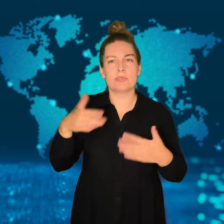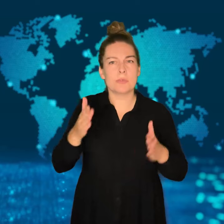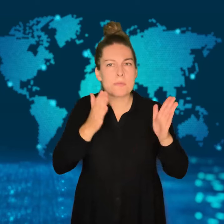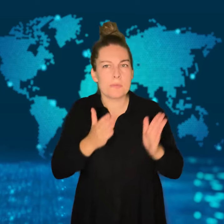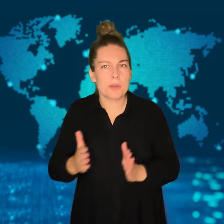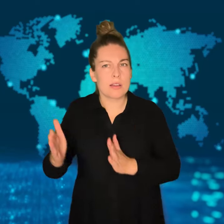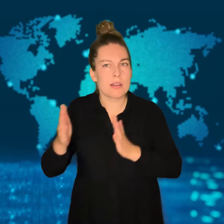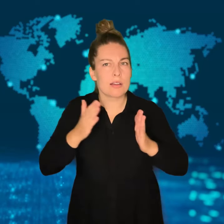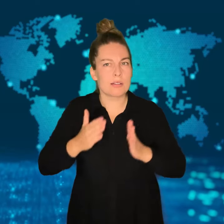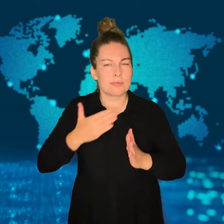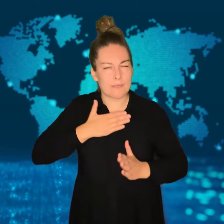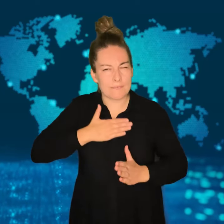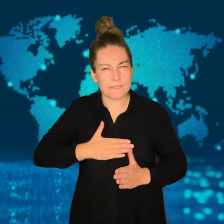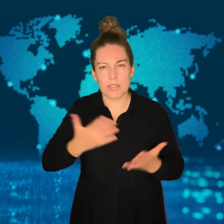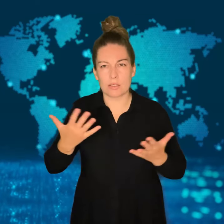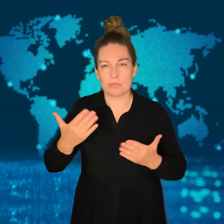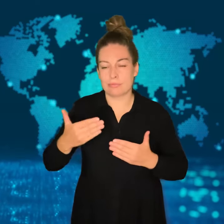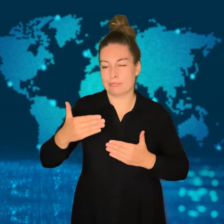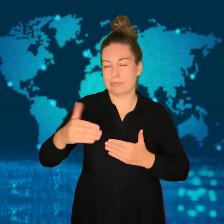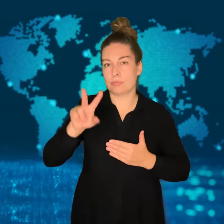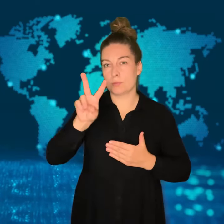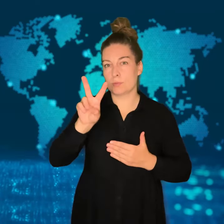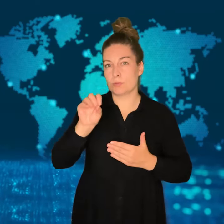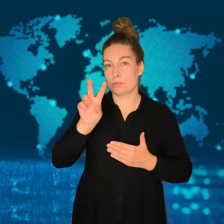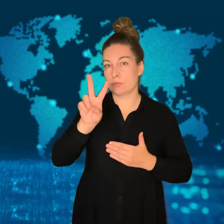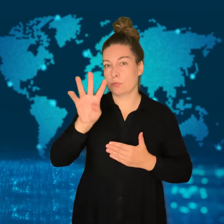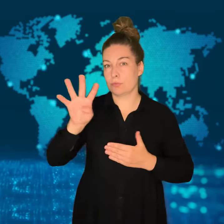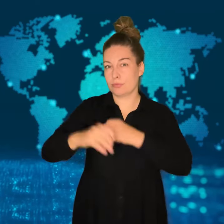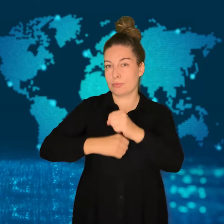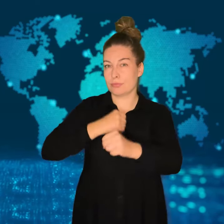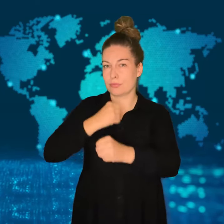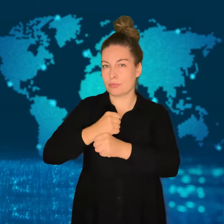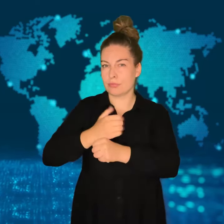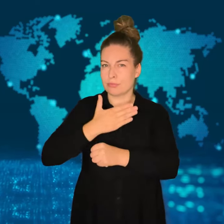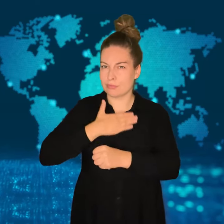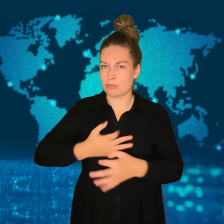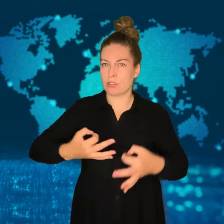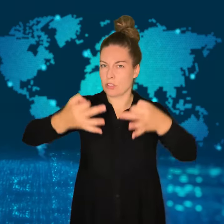cost daily visitors to the city €5 per day starting in 2024.